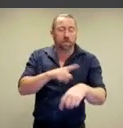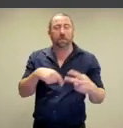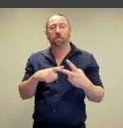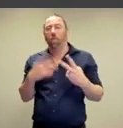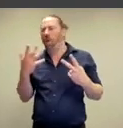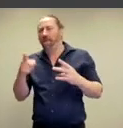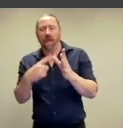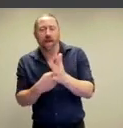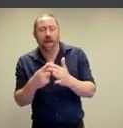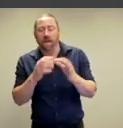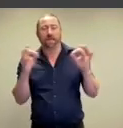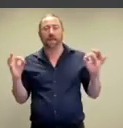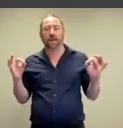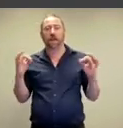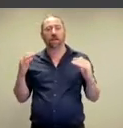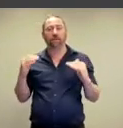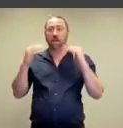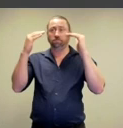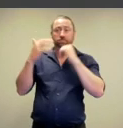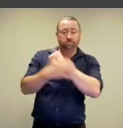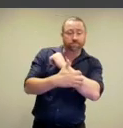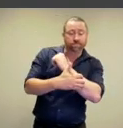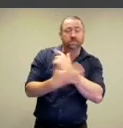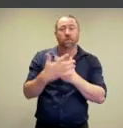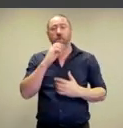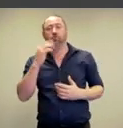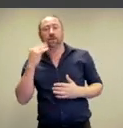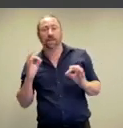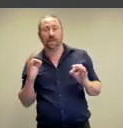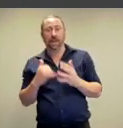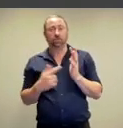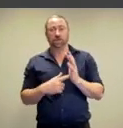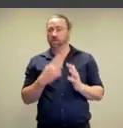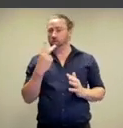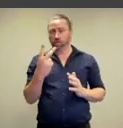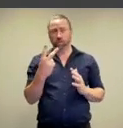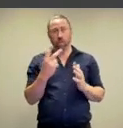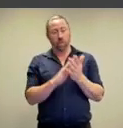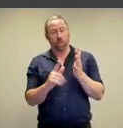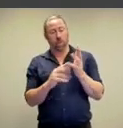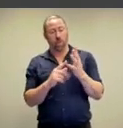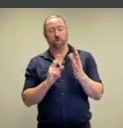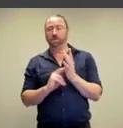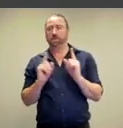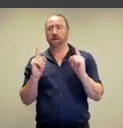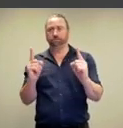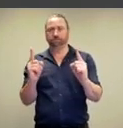markers of time or location, class or gender.